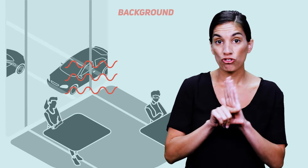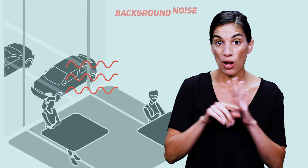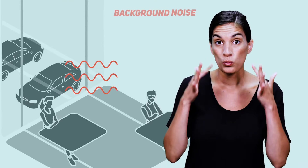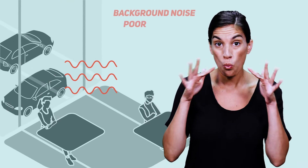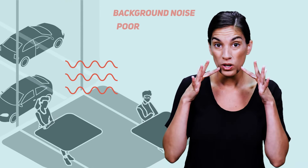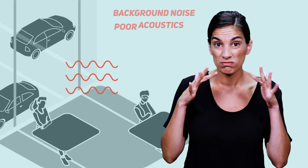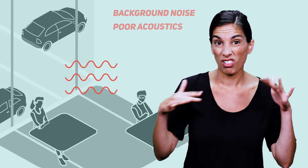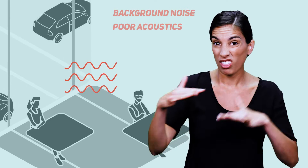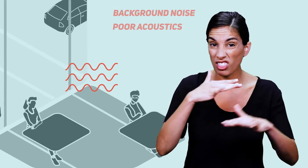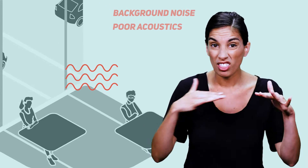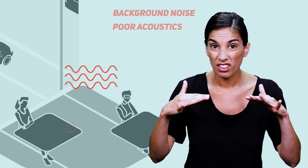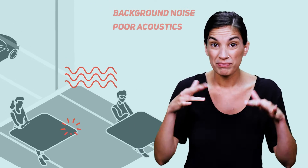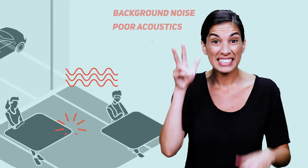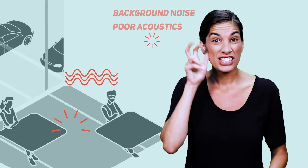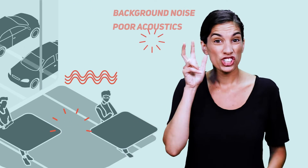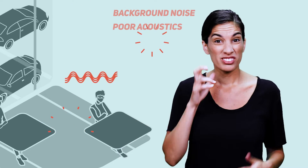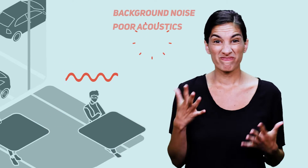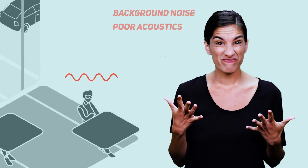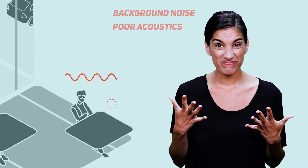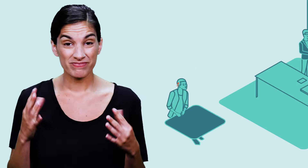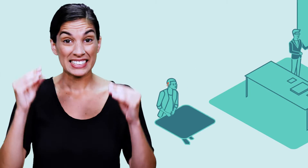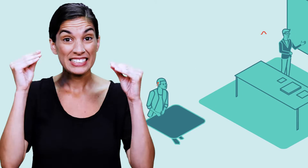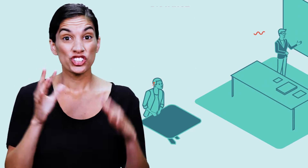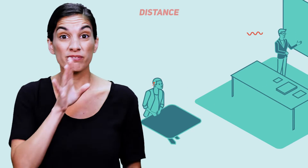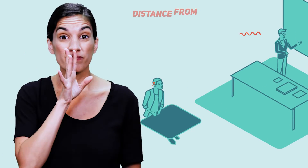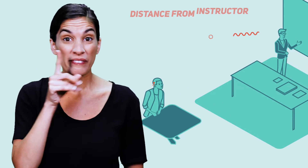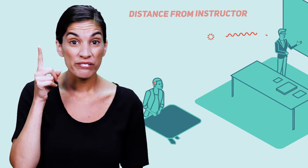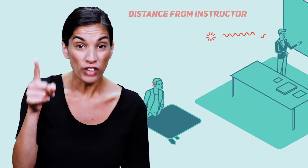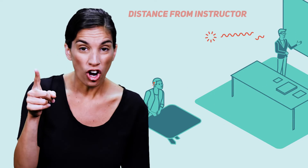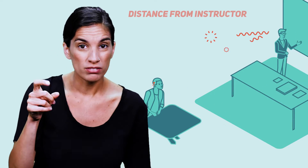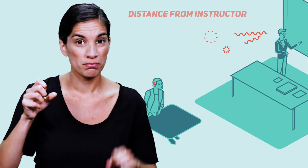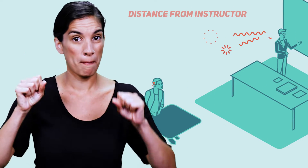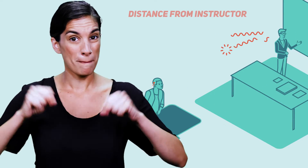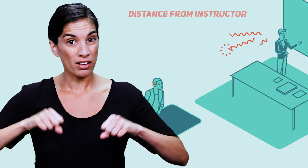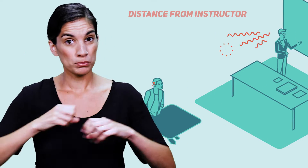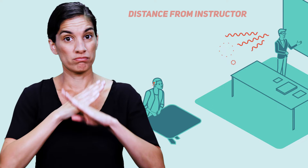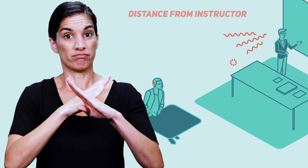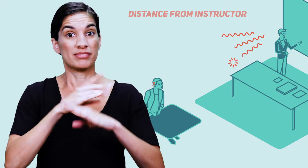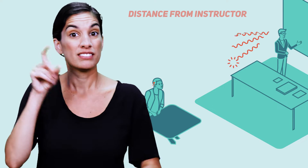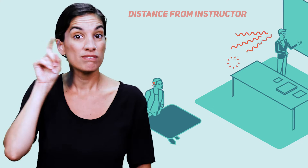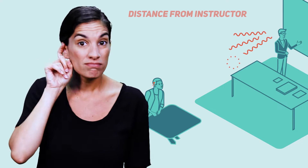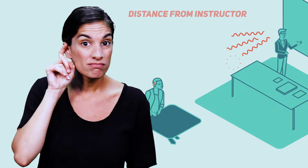Background noise, poor acoustics, and distance from the instructor may present barriers